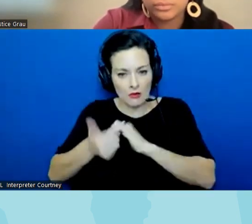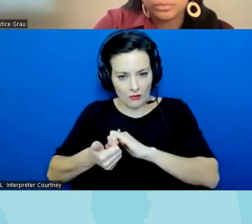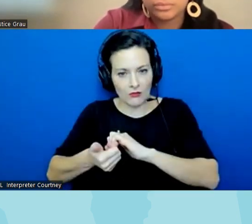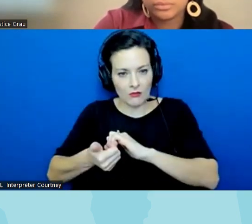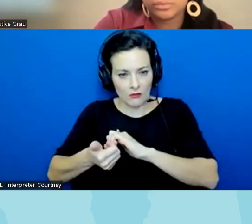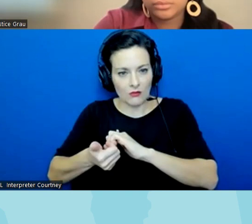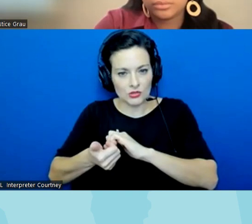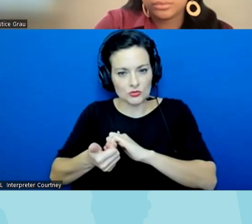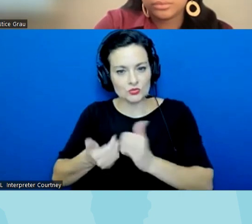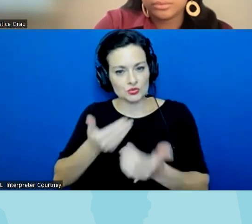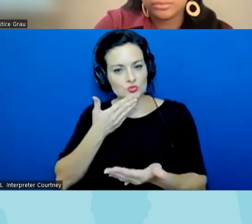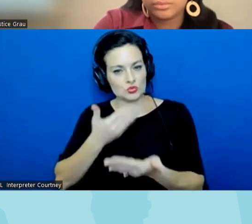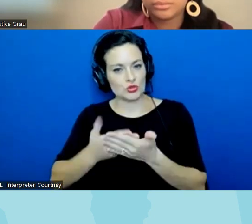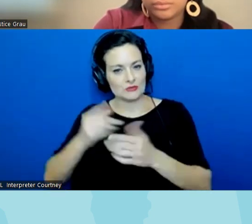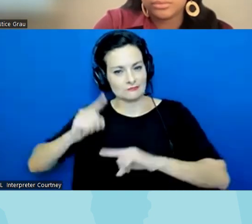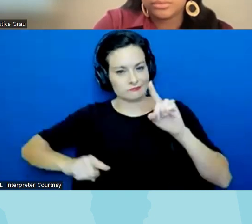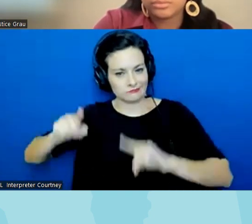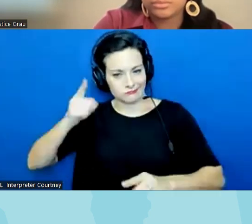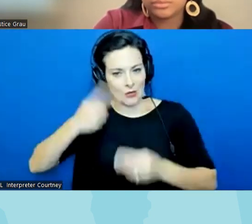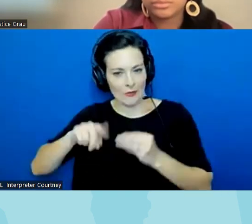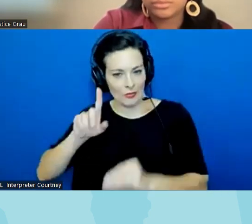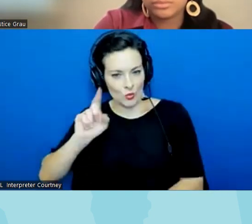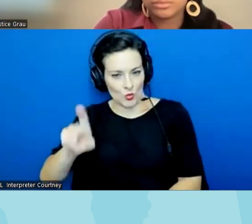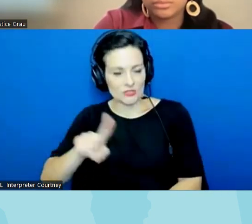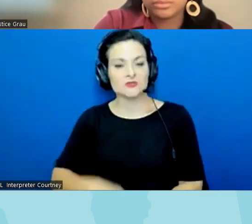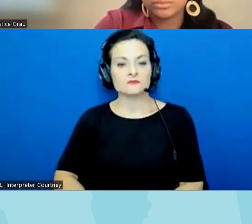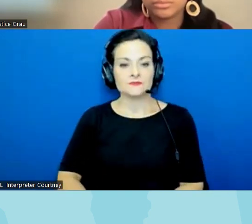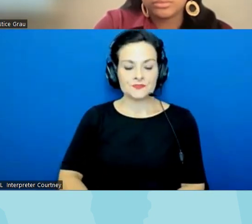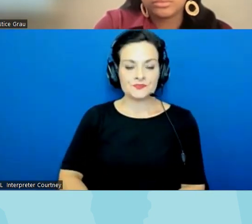a lot of really great variations on that question so definitely wanting to get to that and I think